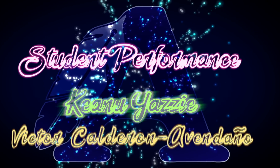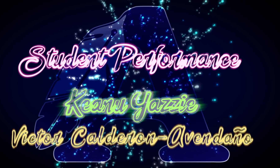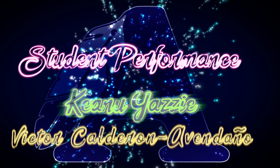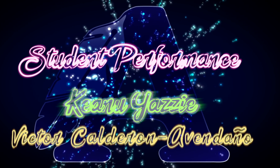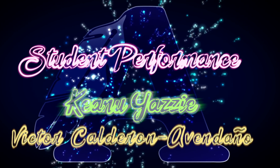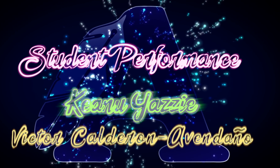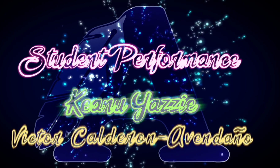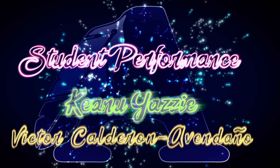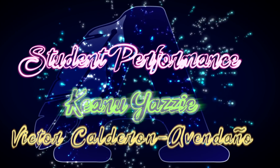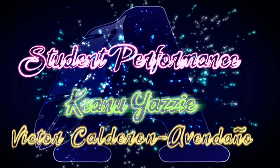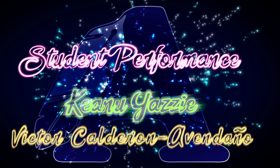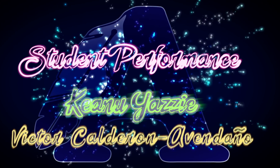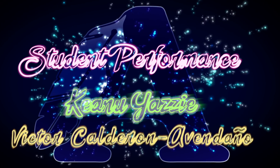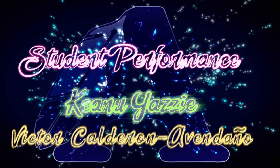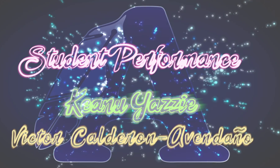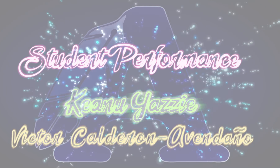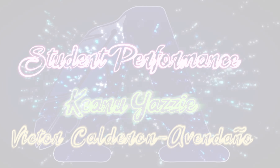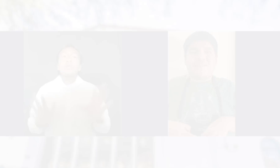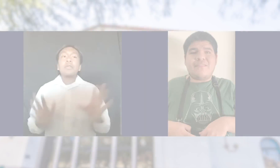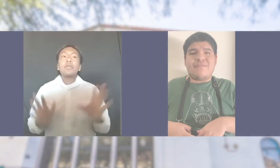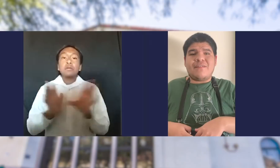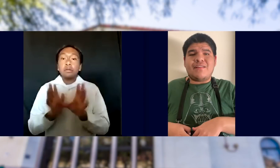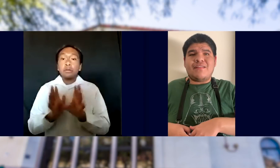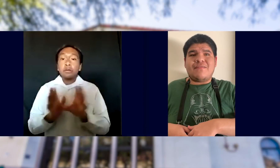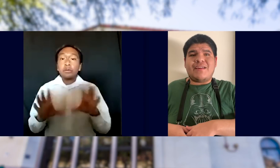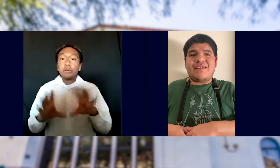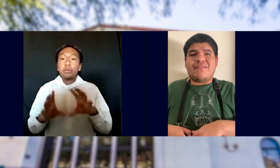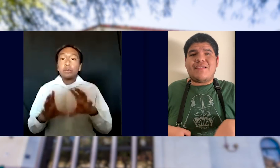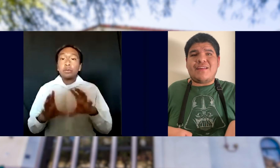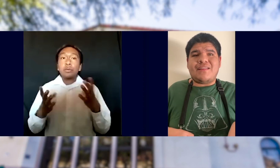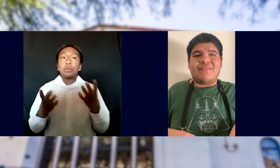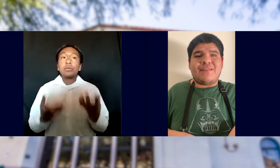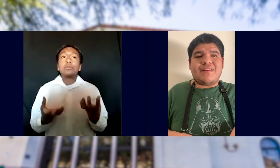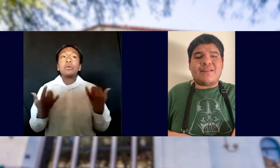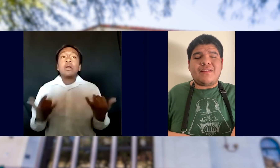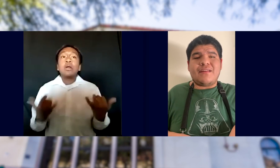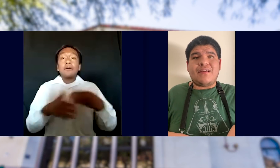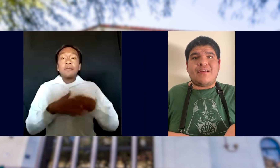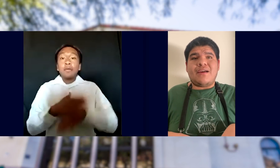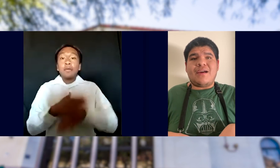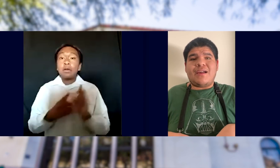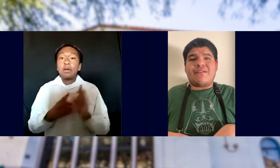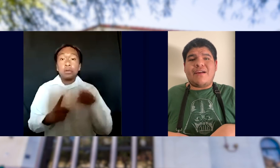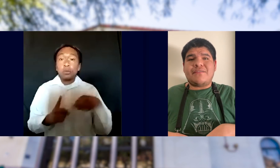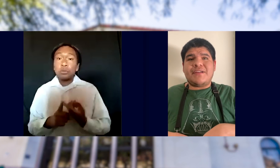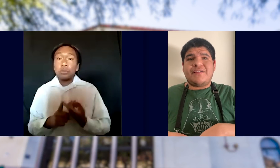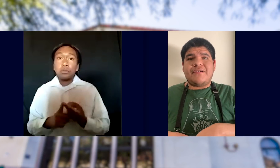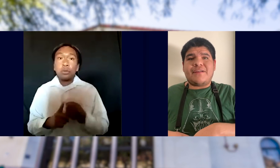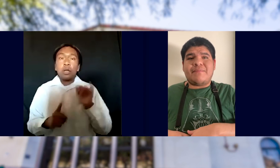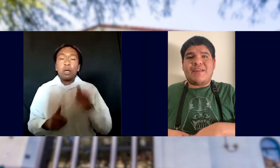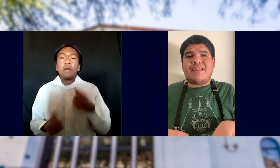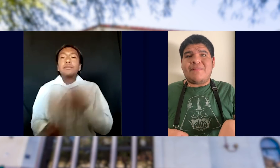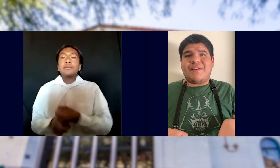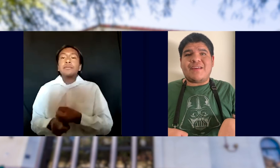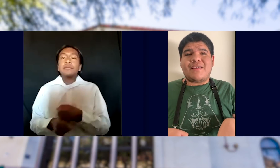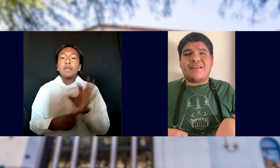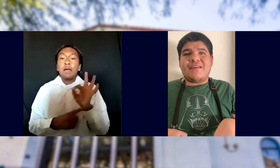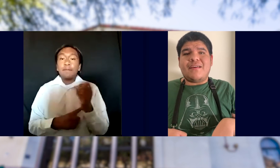BOTH STUDENTS ARE ON SCREEN TOGETHER. I ENTERED THE WORLD IN THE WAKE OF 9-11, I GRADUATED DURING A PANDEMIC